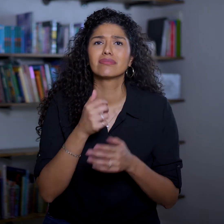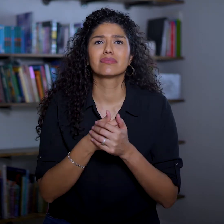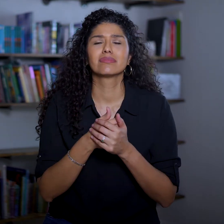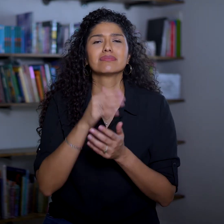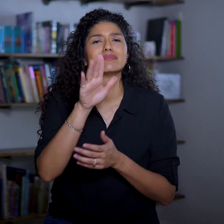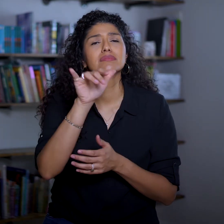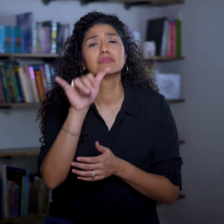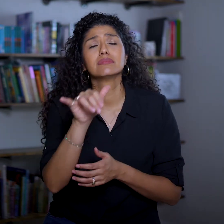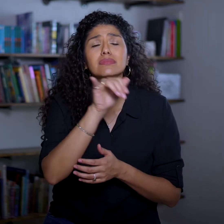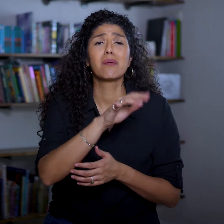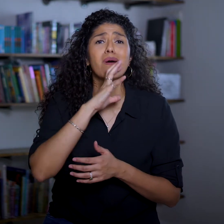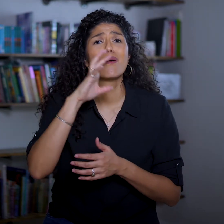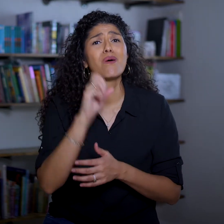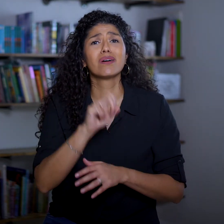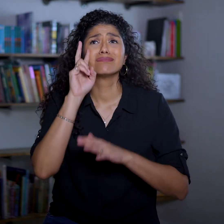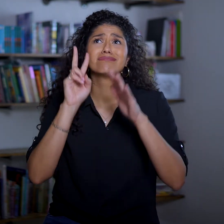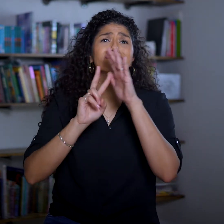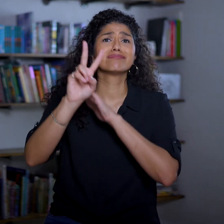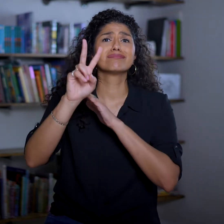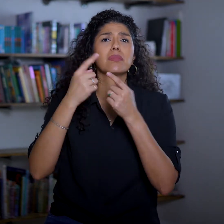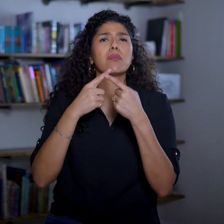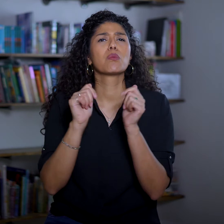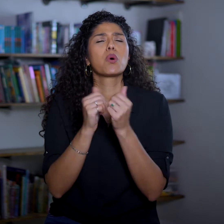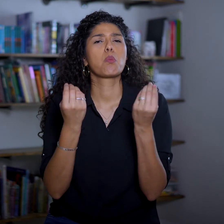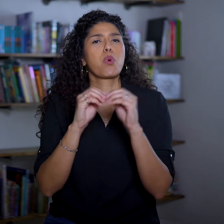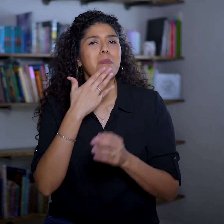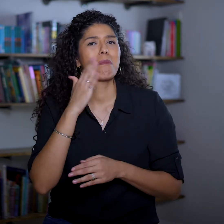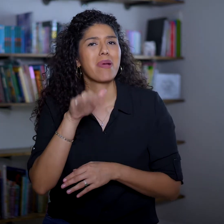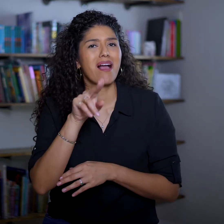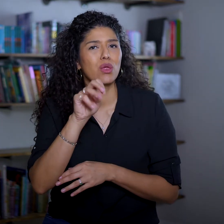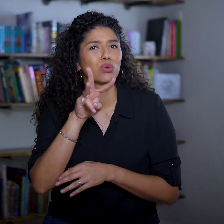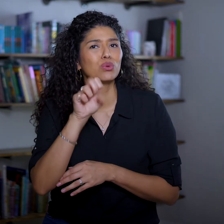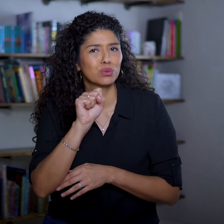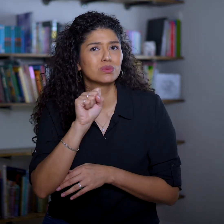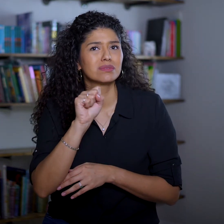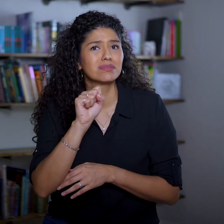The same old prophecies but with two extra bits of bad news: